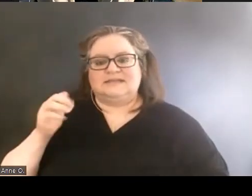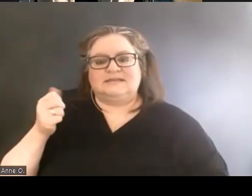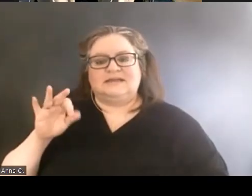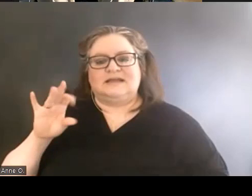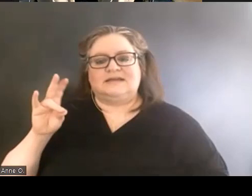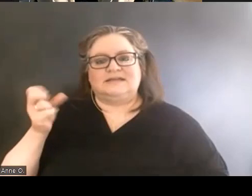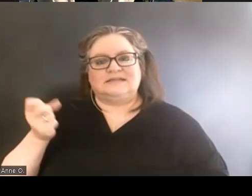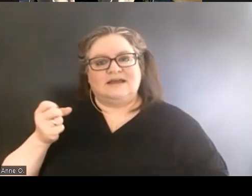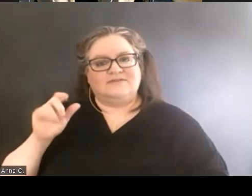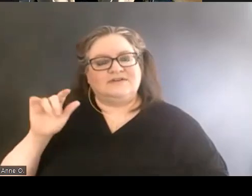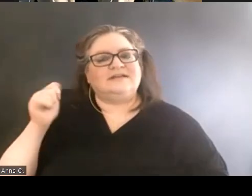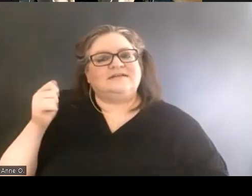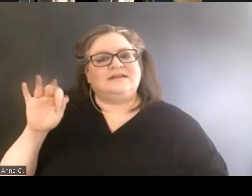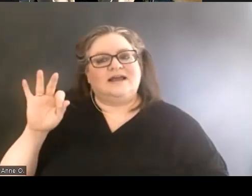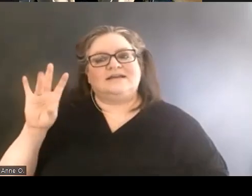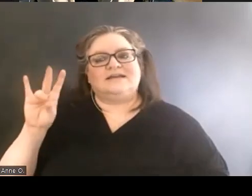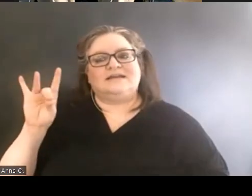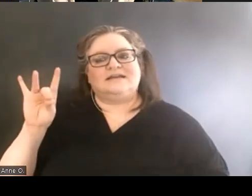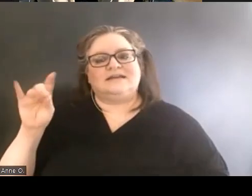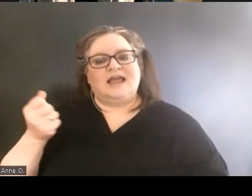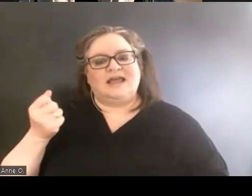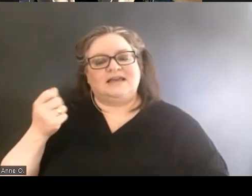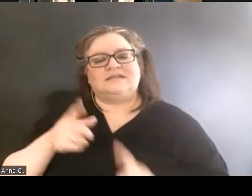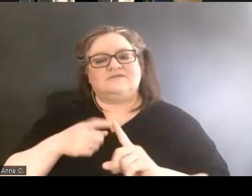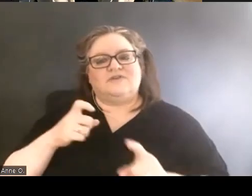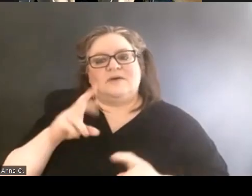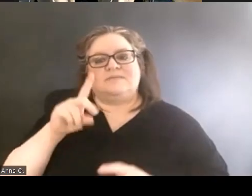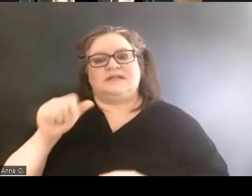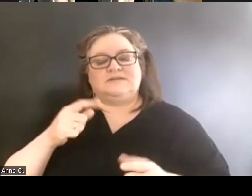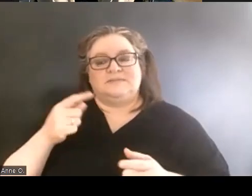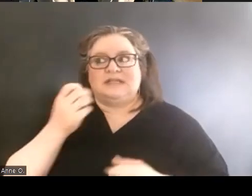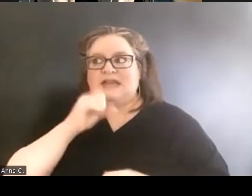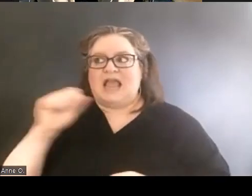from disability activists that had wanted a cultural space.